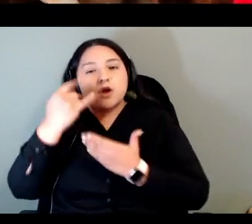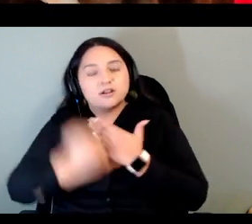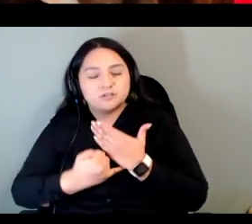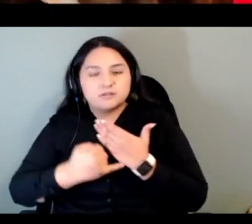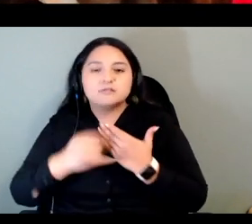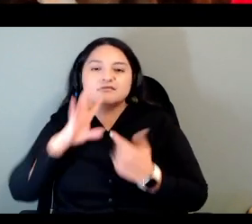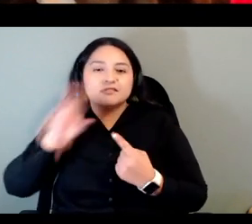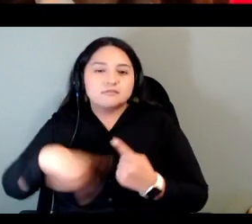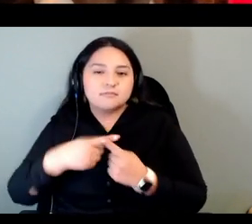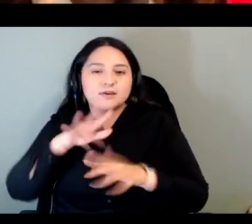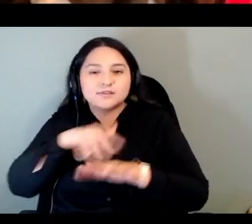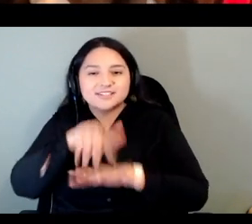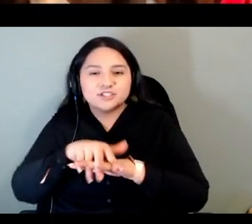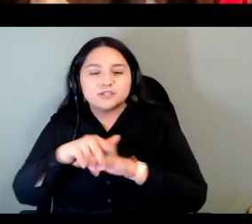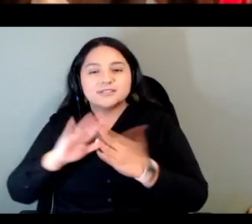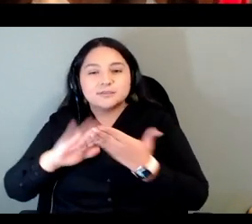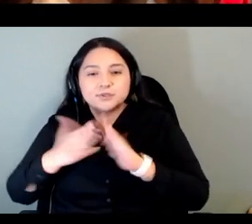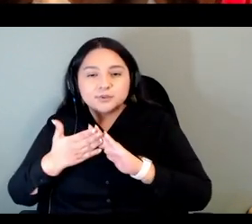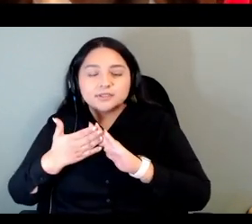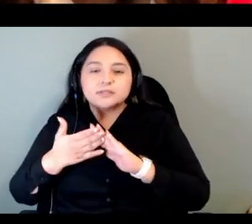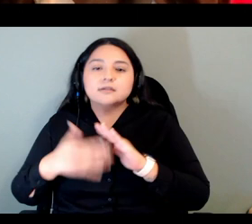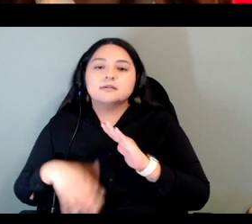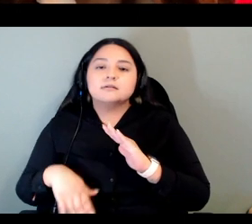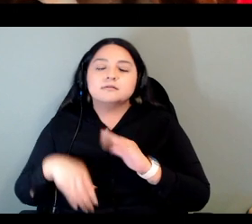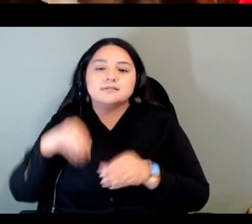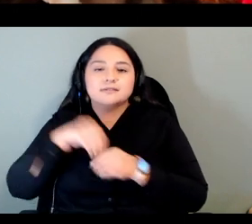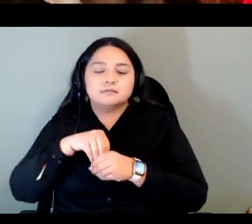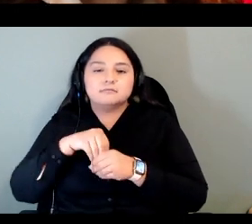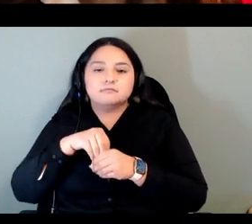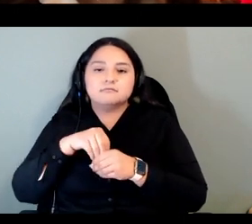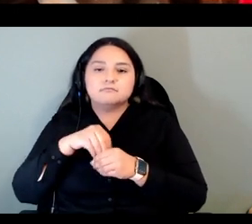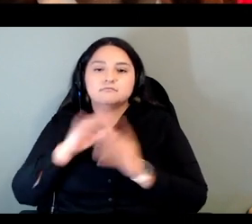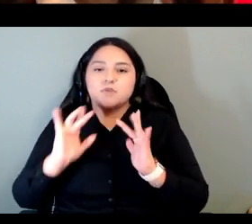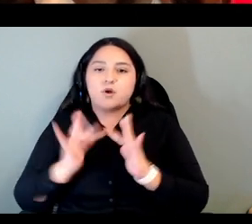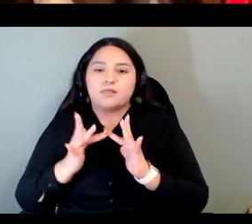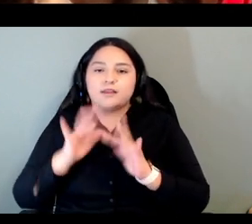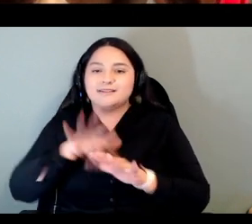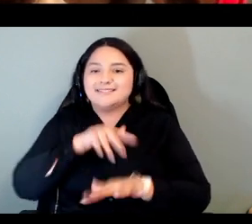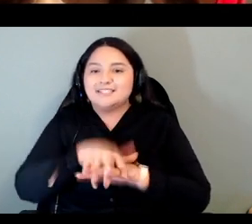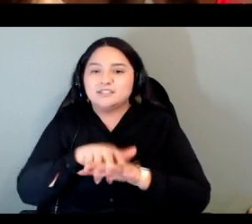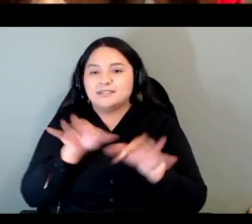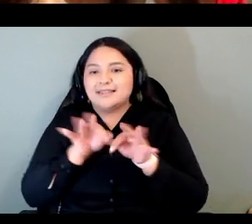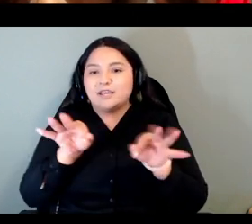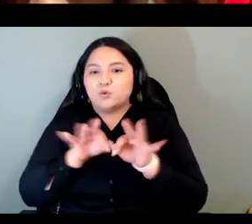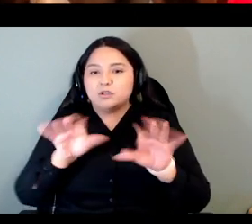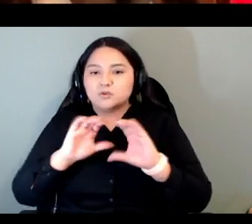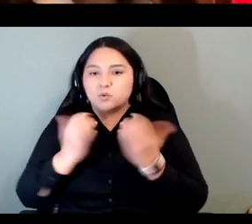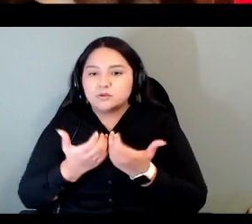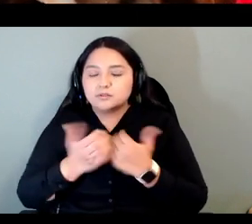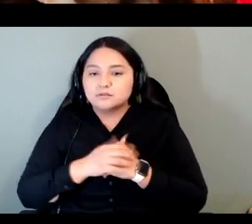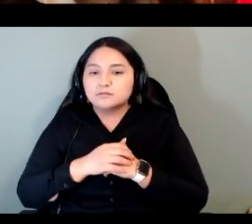relationality in online indigenous language courses for this project we are talking with